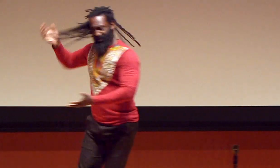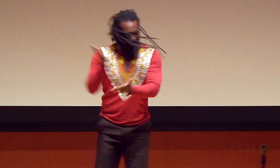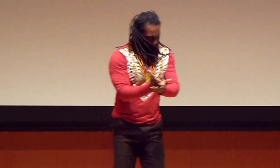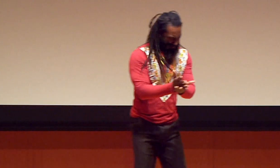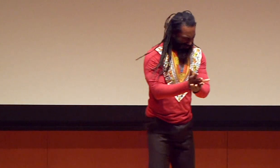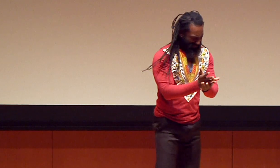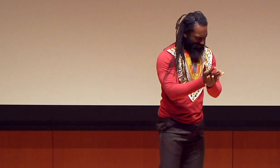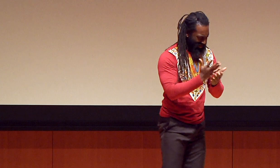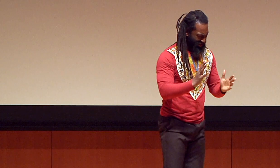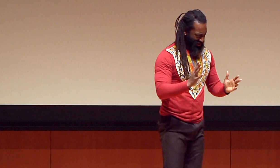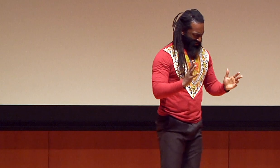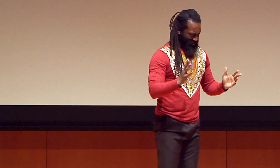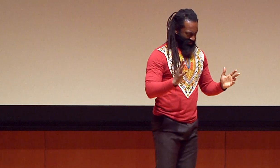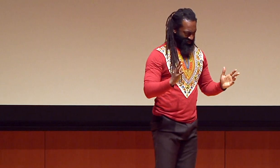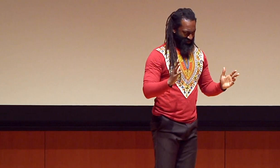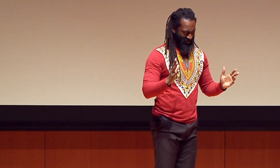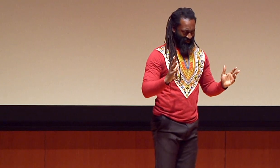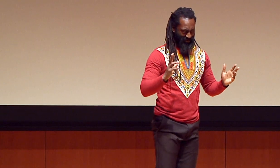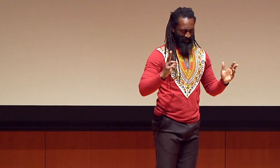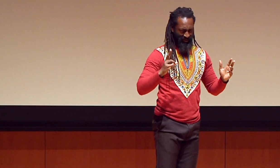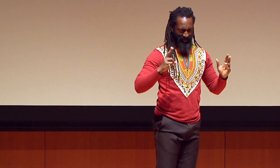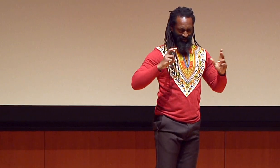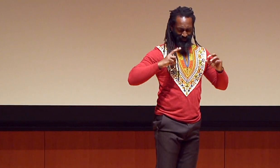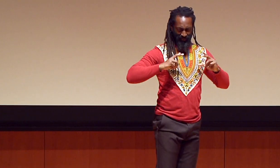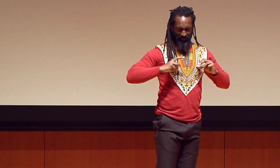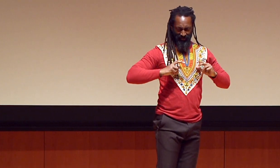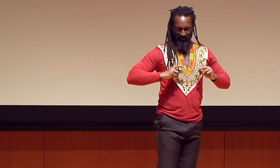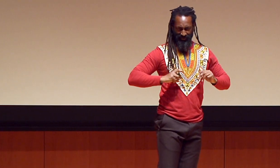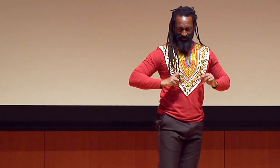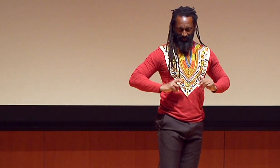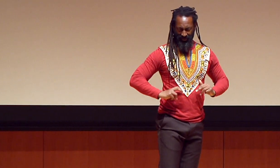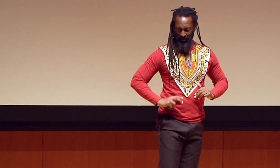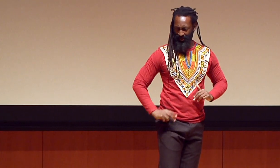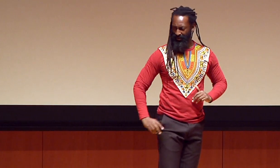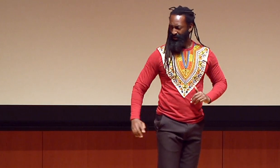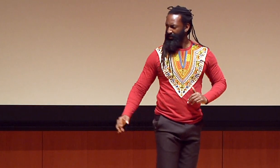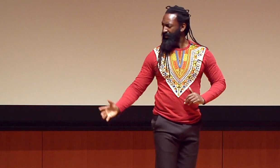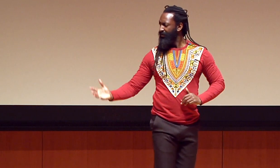Push. Pull. Stop. Let go.